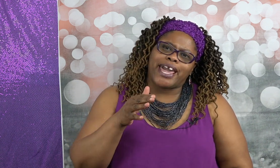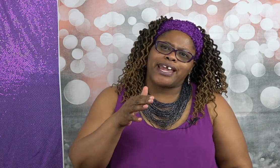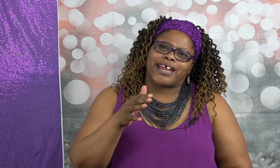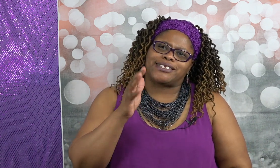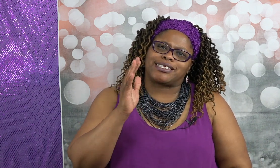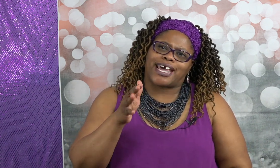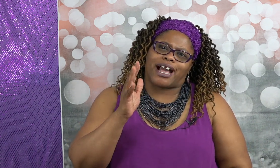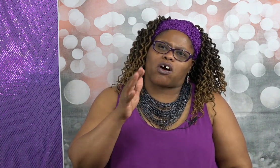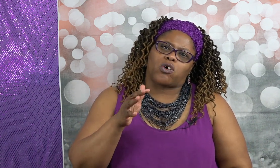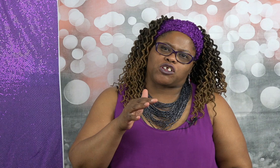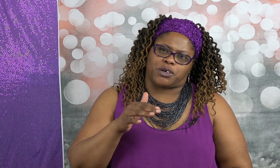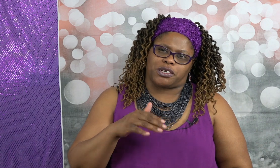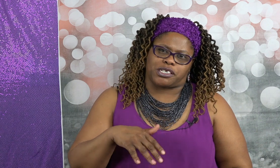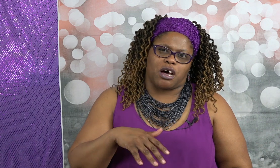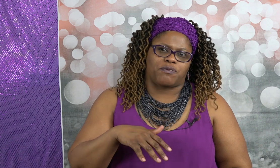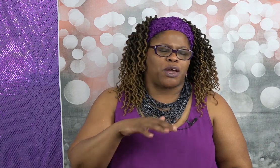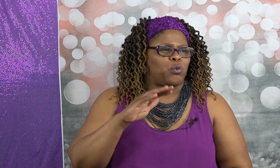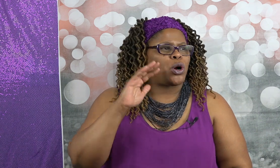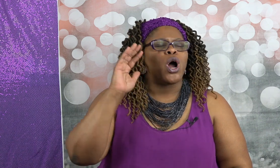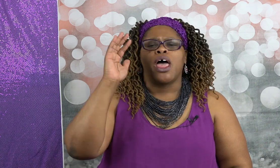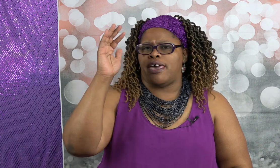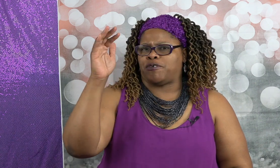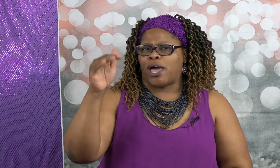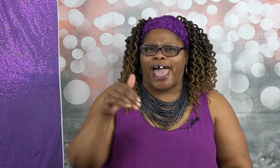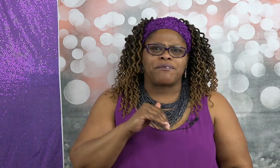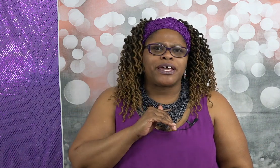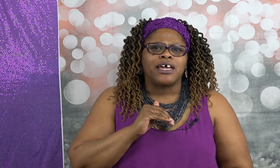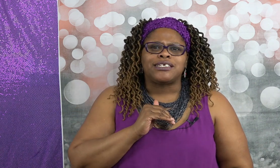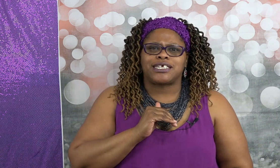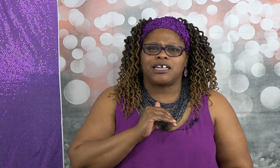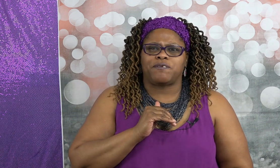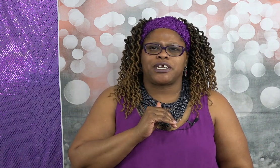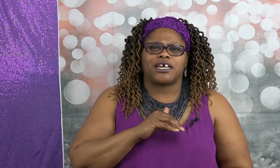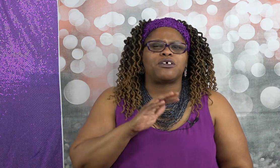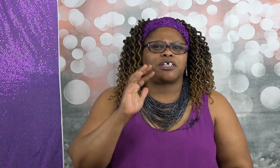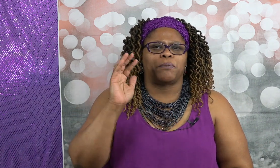and set goals for yourself and will if you haven't seen the video there'll be